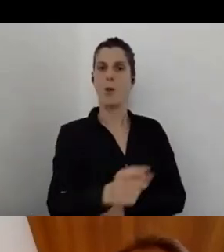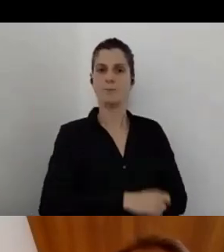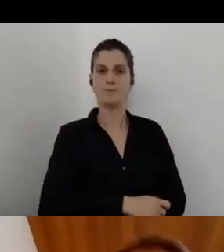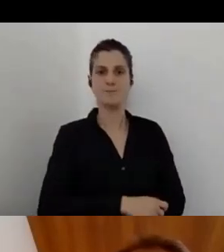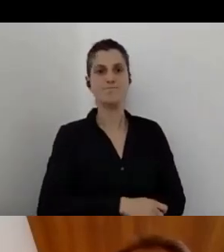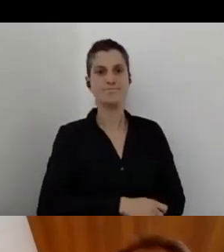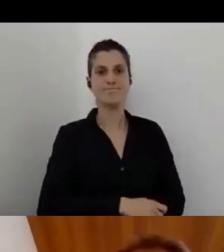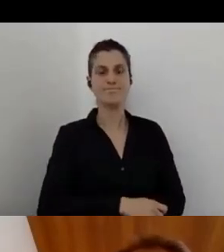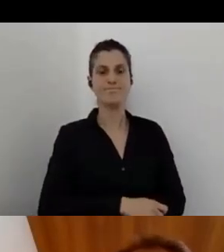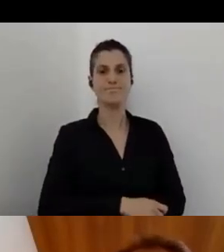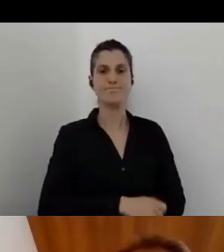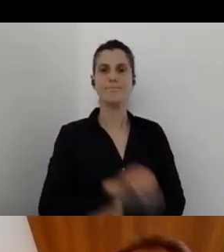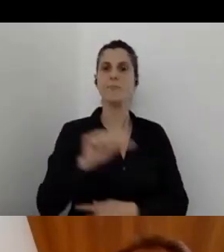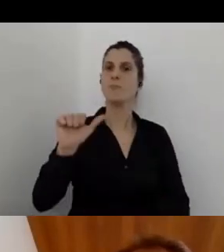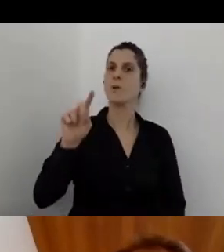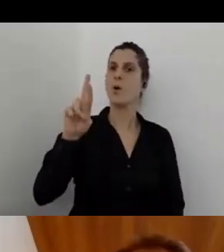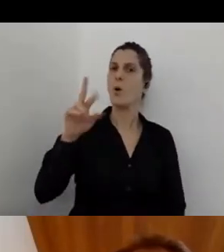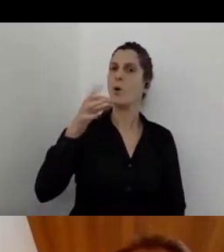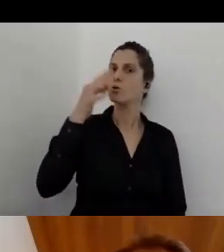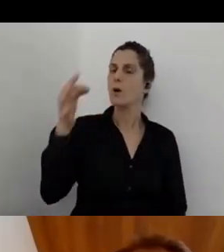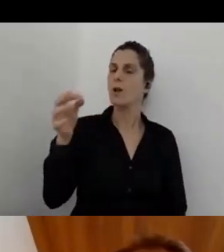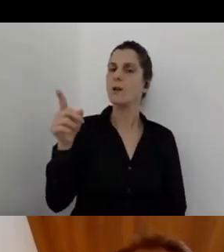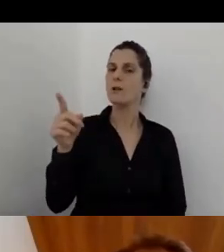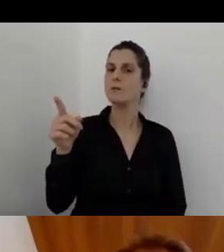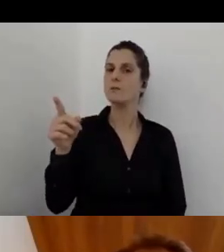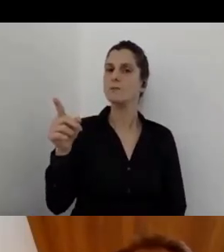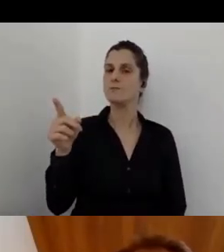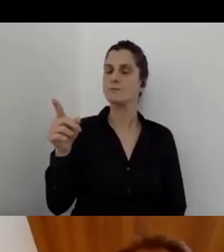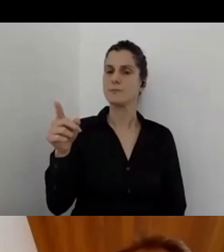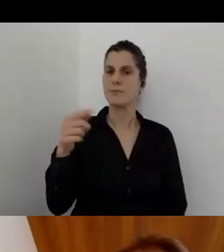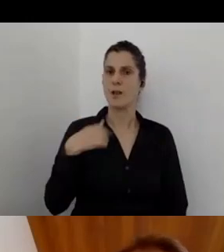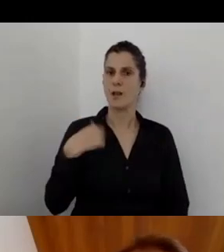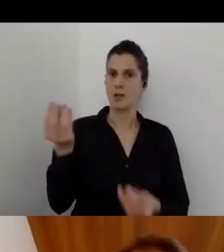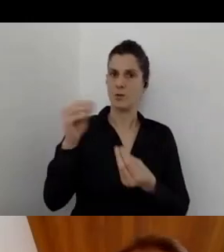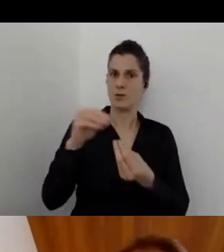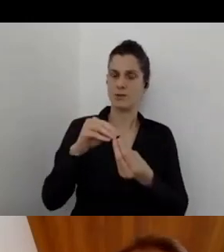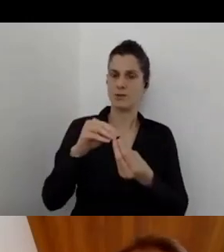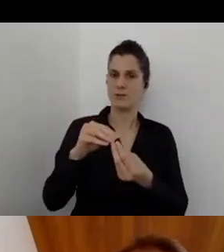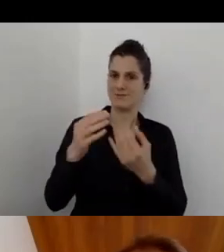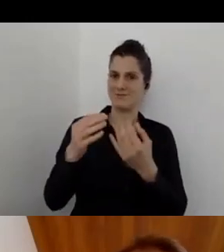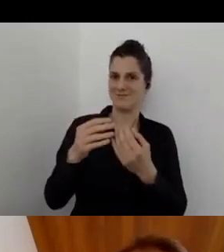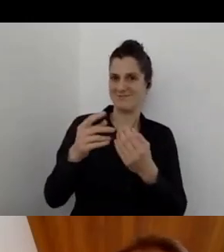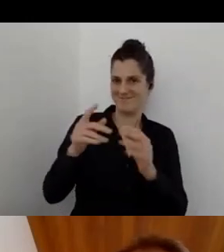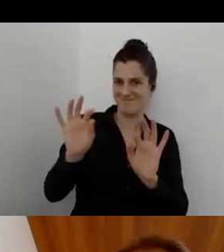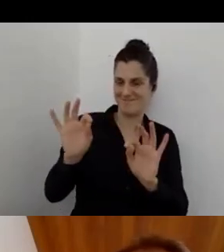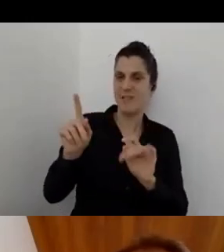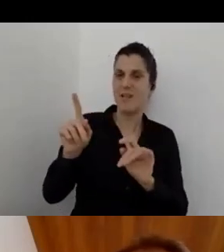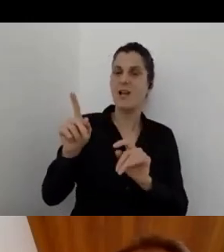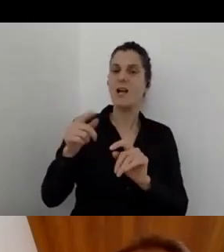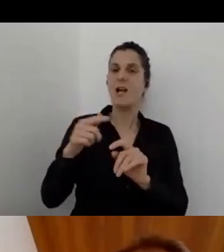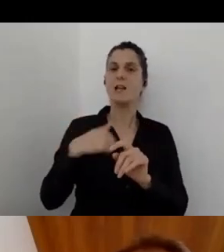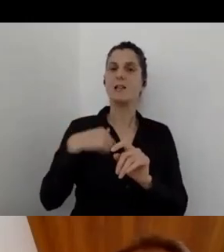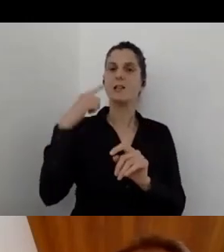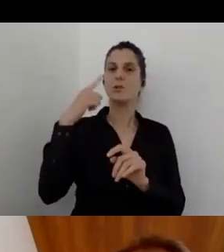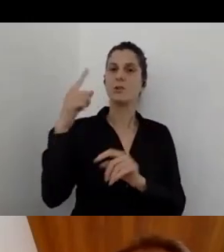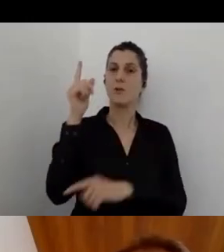Omer, I will just add in your permission, and I think you know hotel is a great example for that,